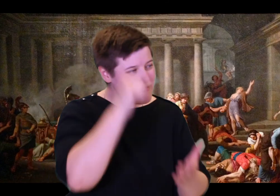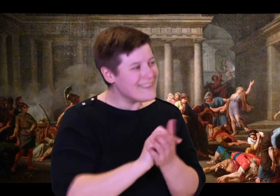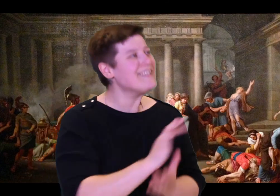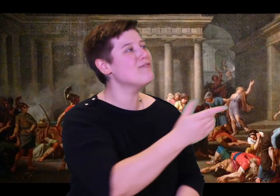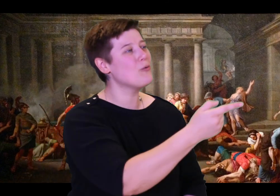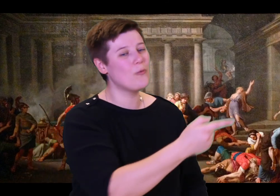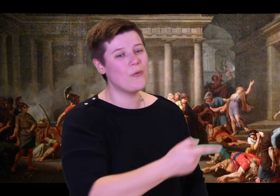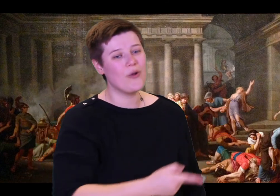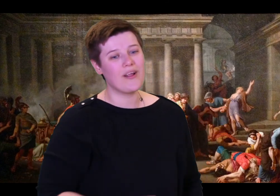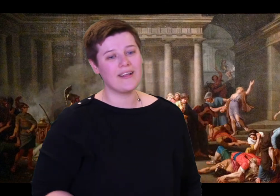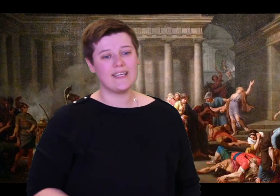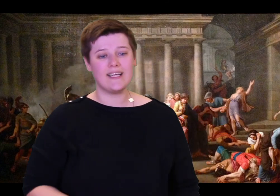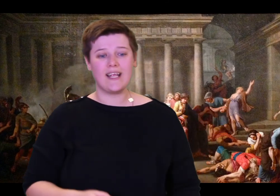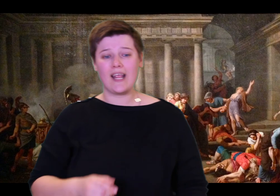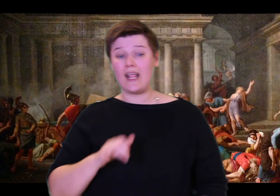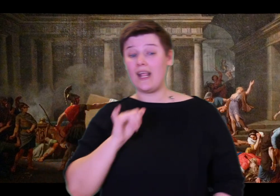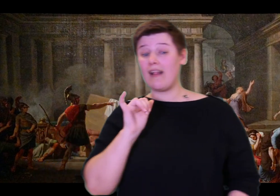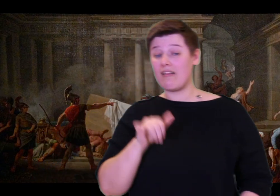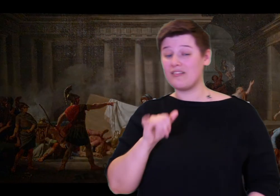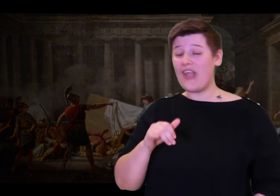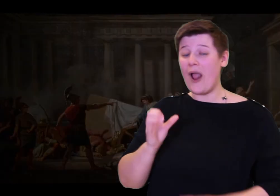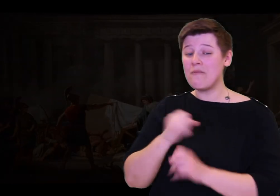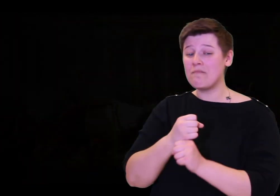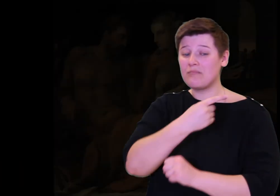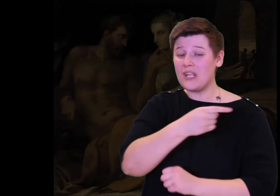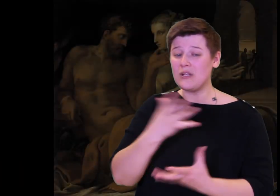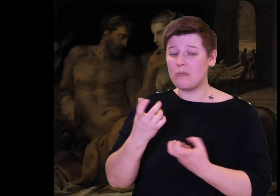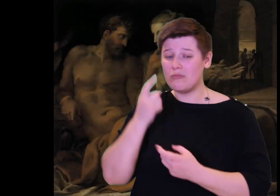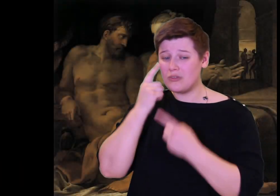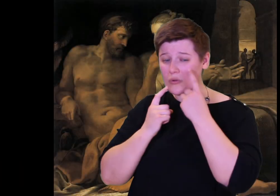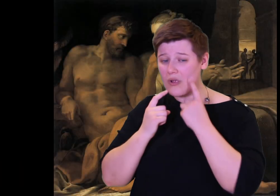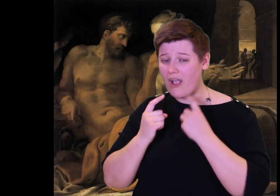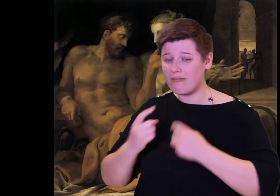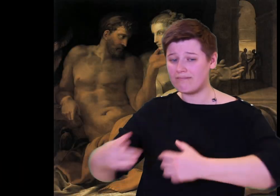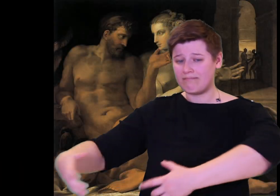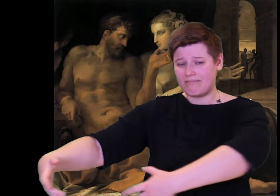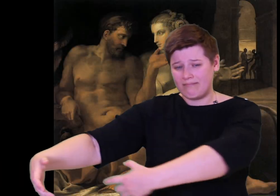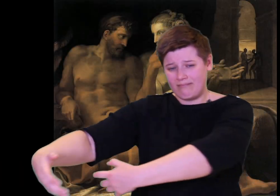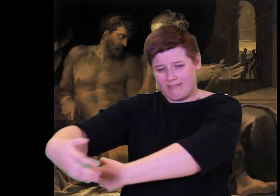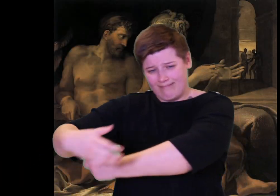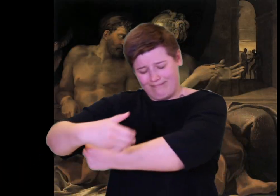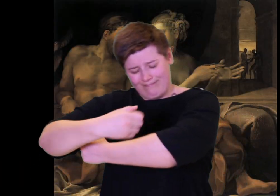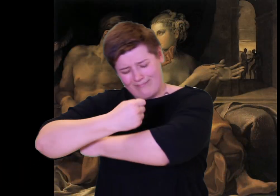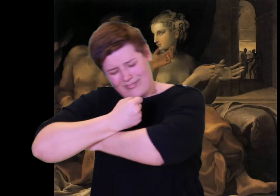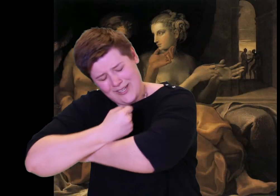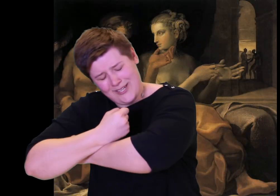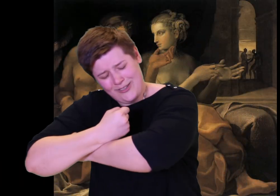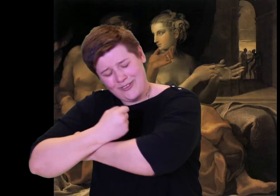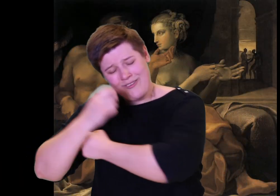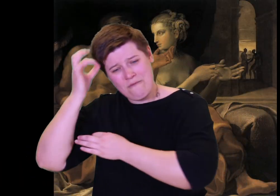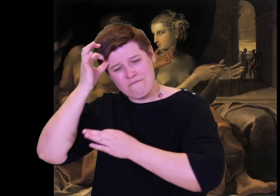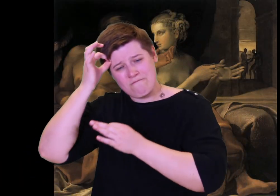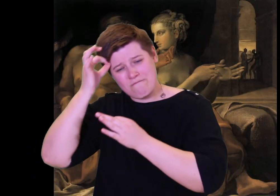You made my stubborn heart believe in you." At last this made him want to weep